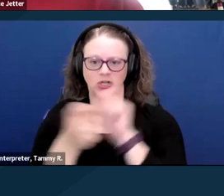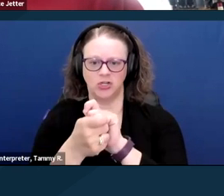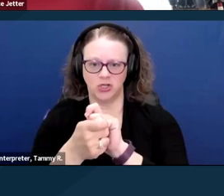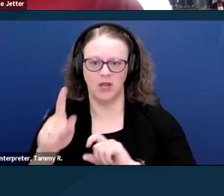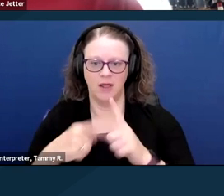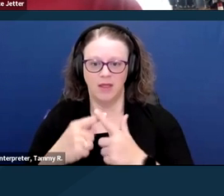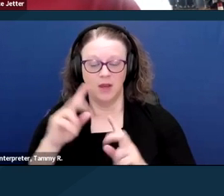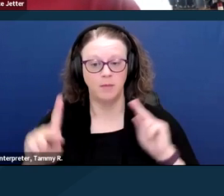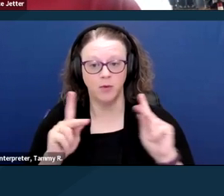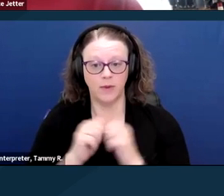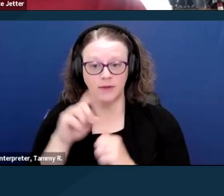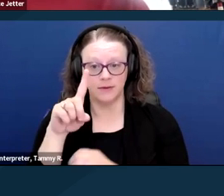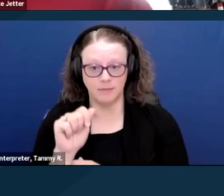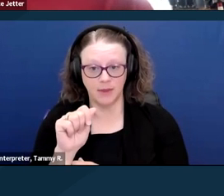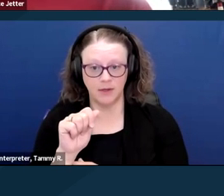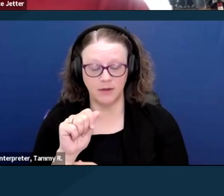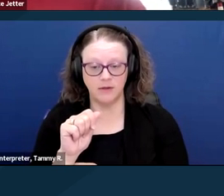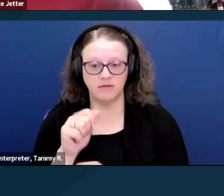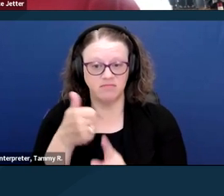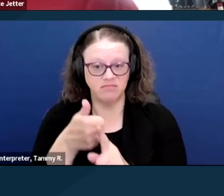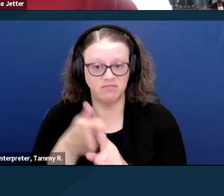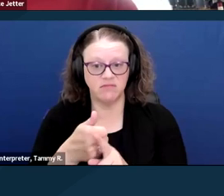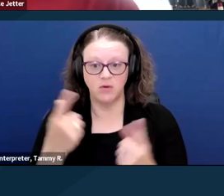with disabilities can be legally married,